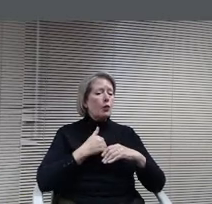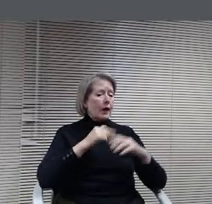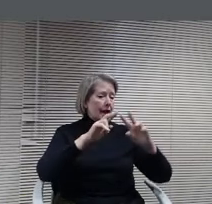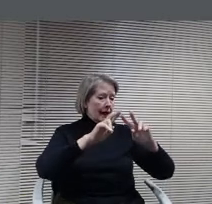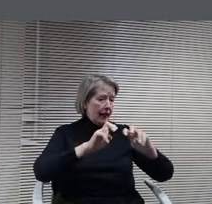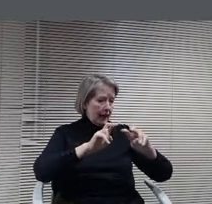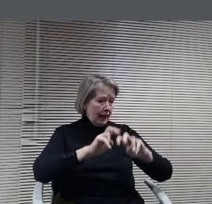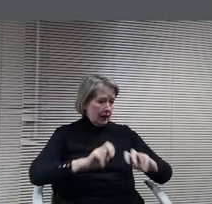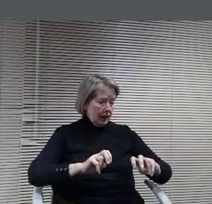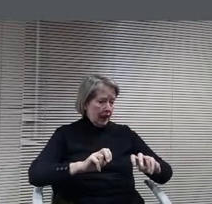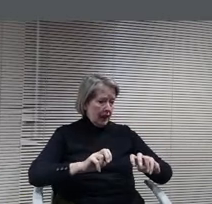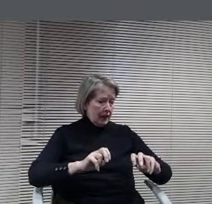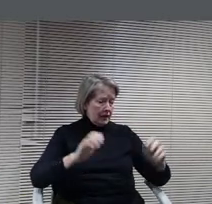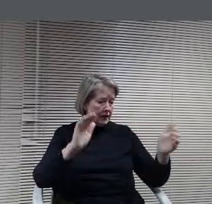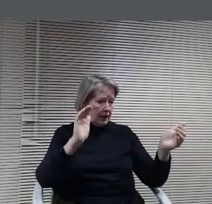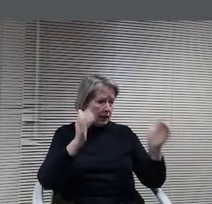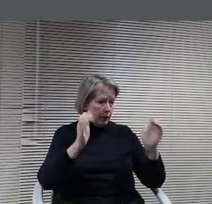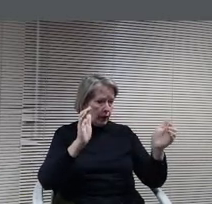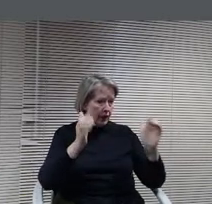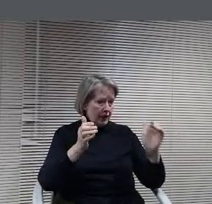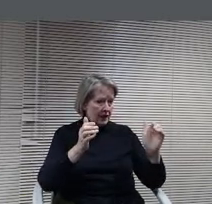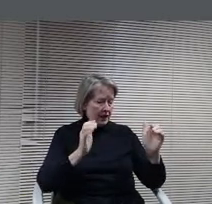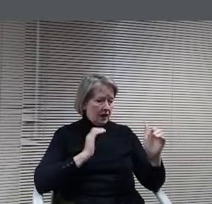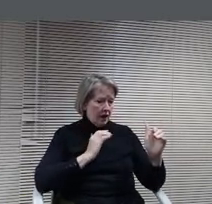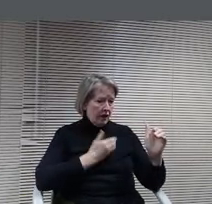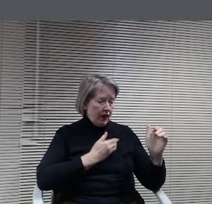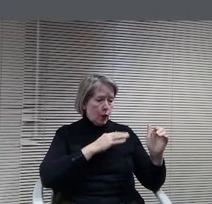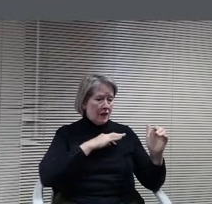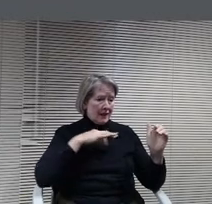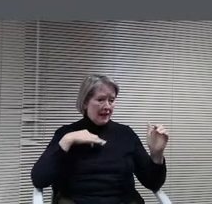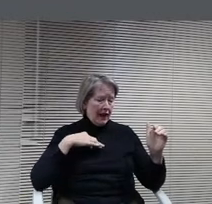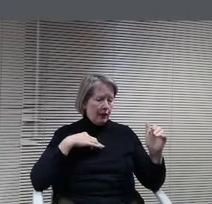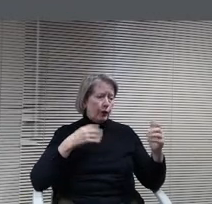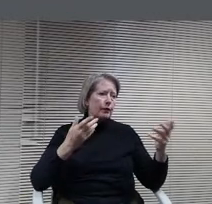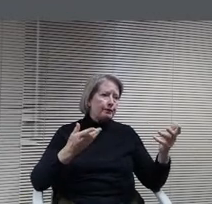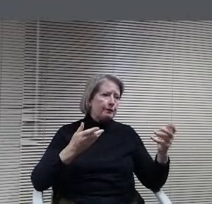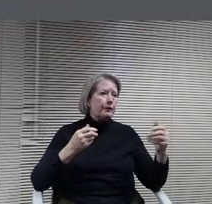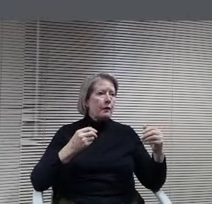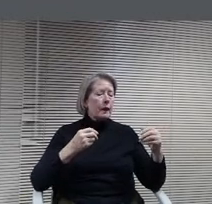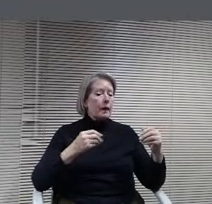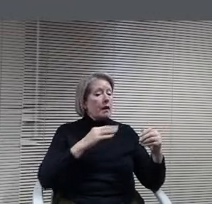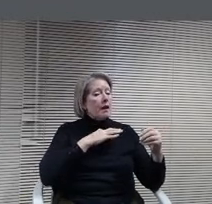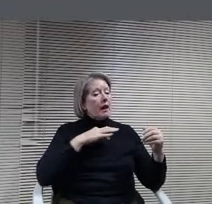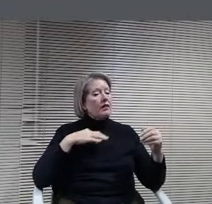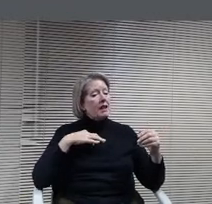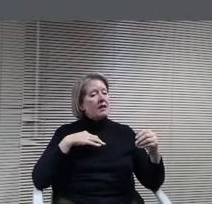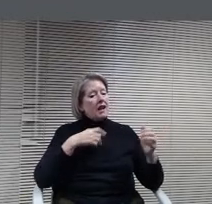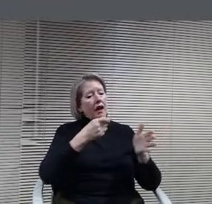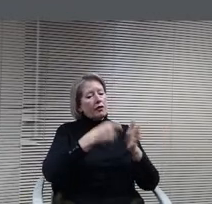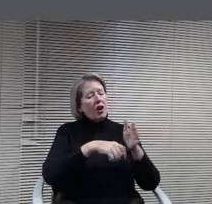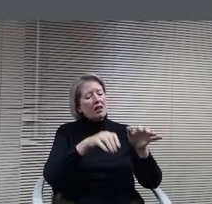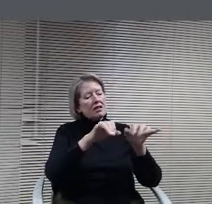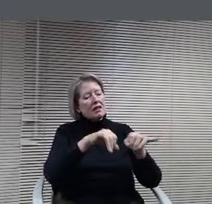Our staff are well, so assuming the staff costs are going to be the same. Based on, you know, trying to get an apples to